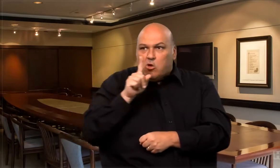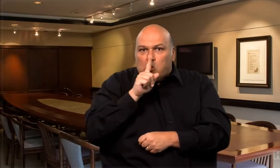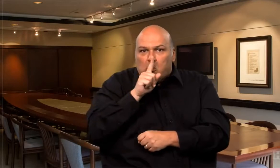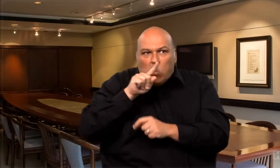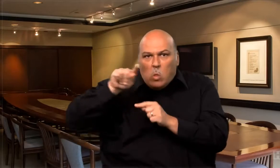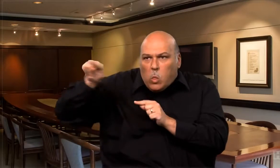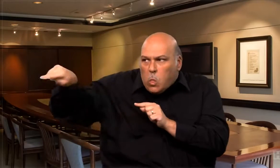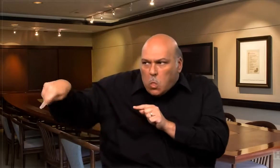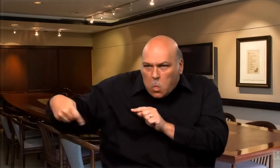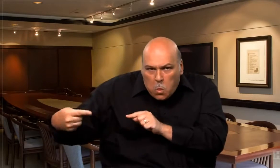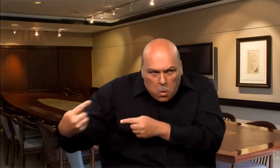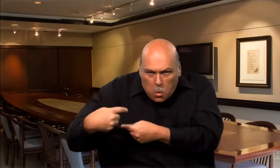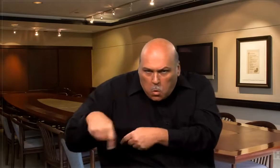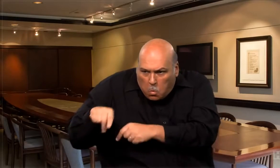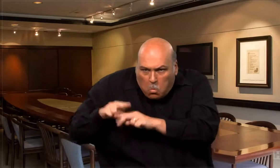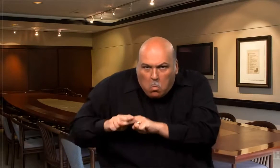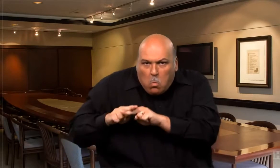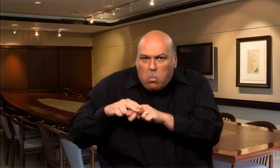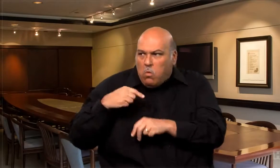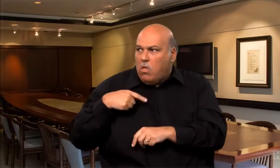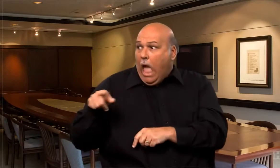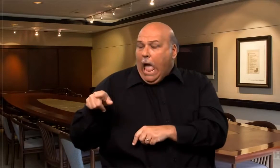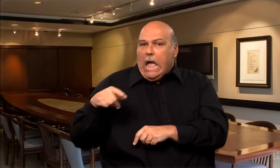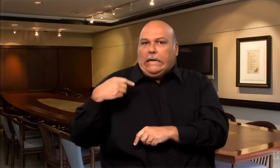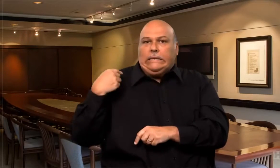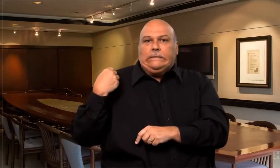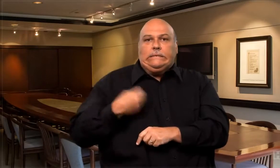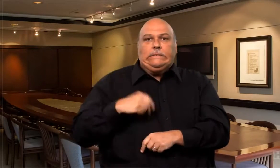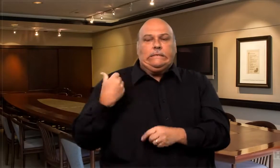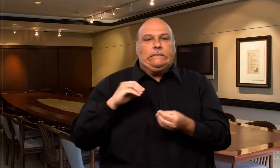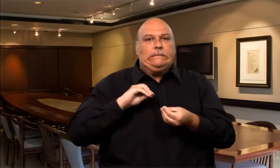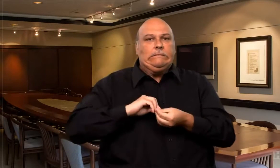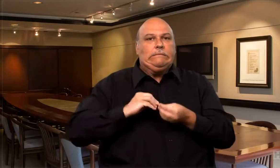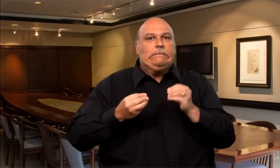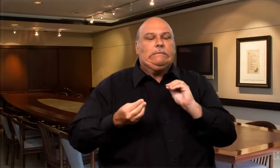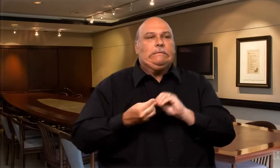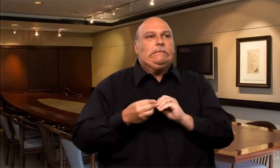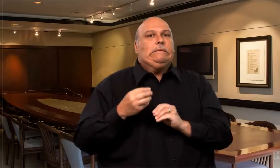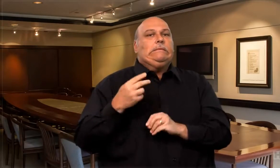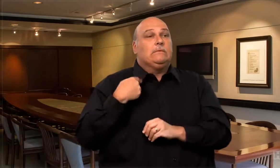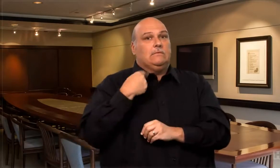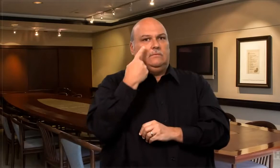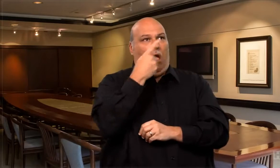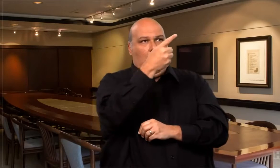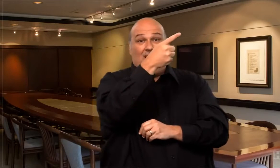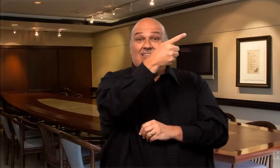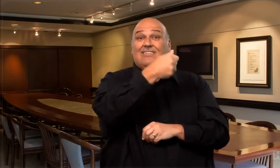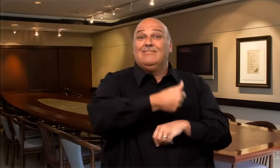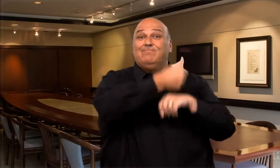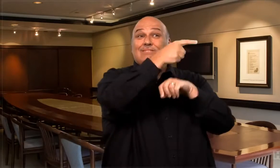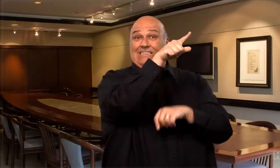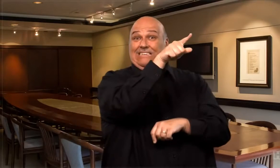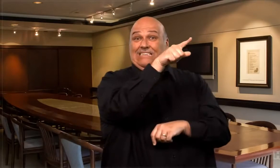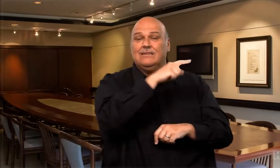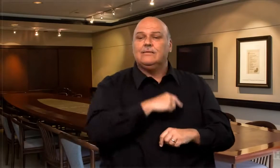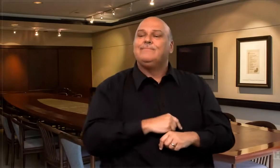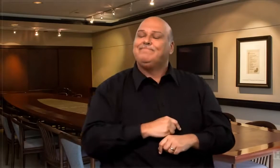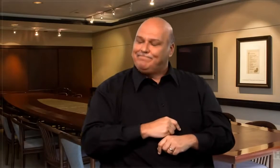in trouble”, I thought to myself. I saw my boss Sue acknowledging him. I told myself that “she's going to give Juan some heat; he definitely is in deep trouble!”